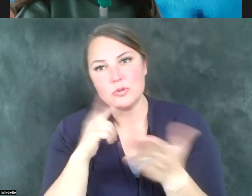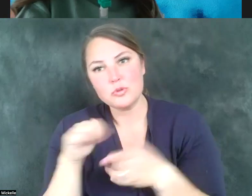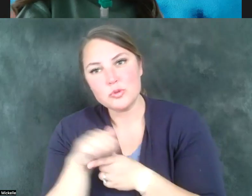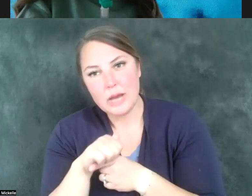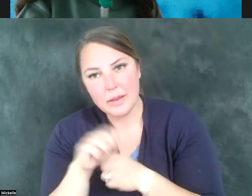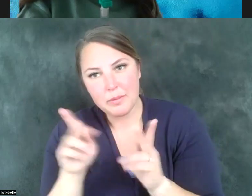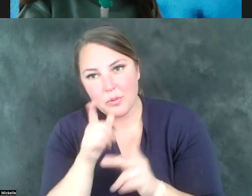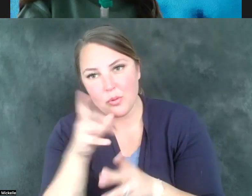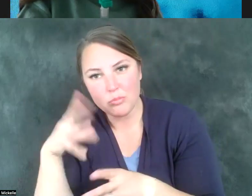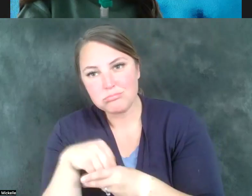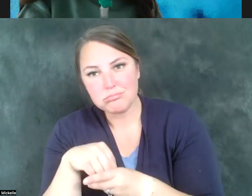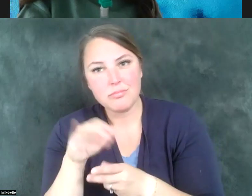but we need to do a lot more.